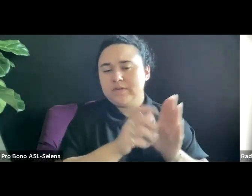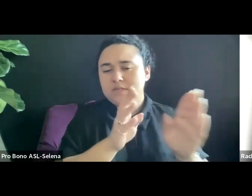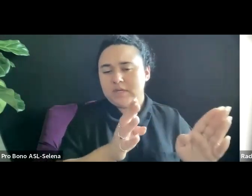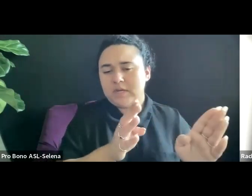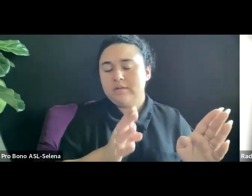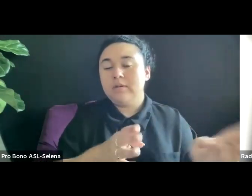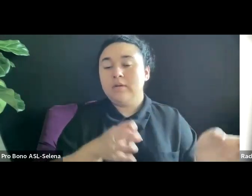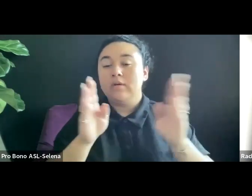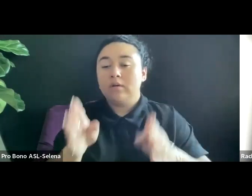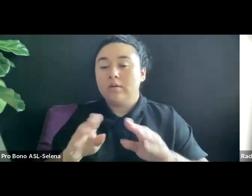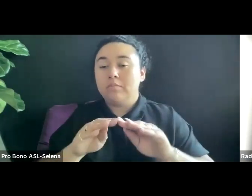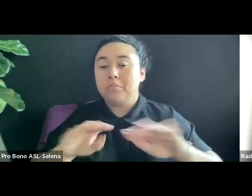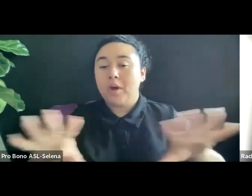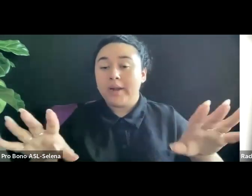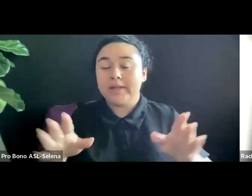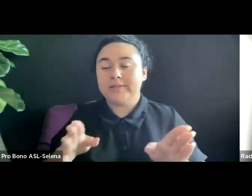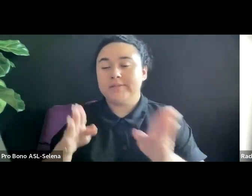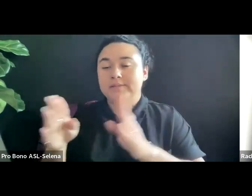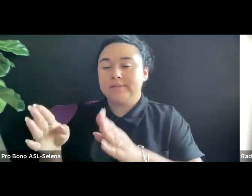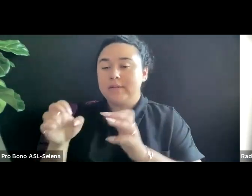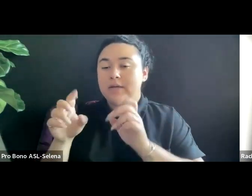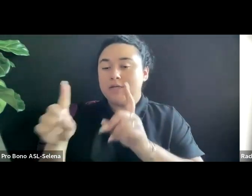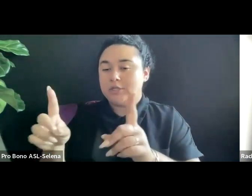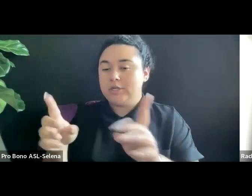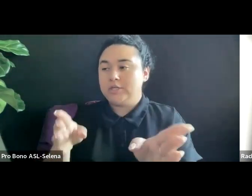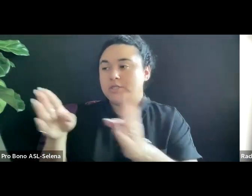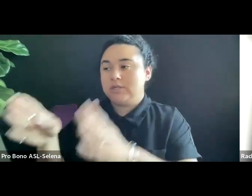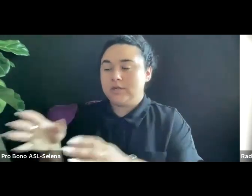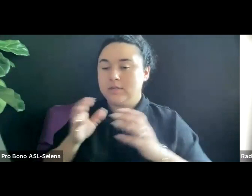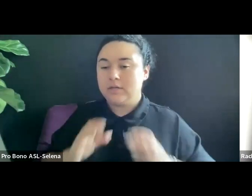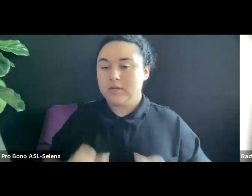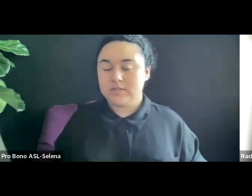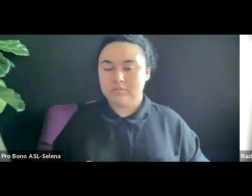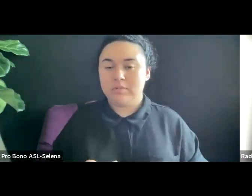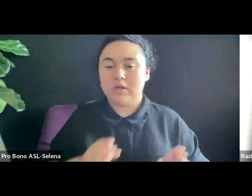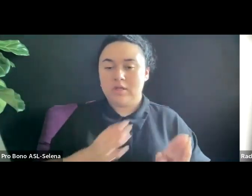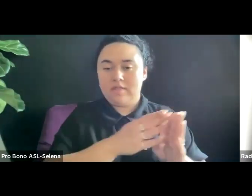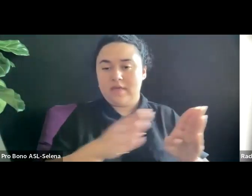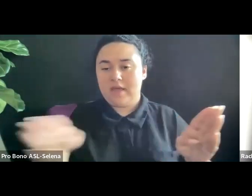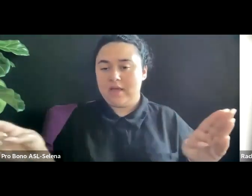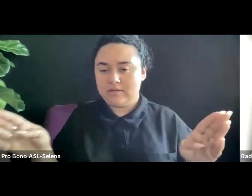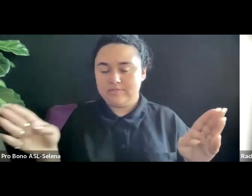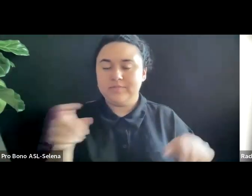CONSUMER. I WAS ALSO ASKED TO MAKE CLEAR WHAT THE DIFFERENCE BETWEEN EXHIBITION AND DISTRIBUTION IS.